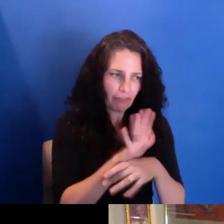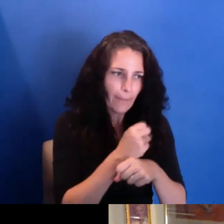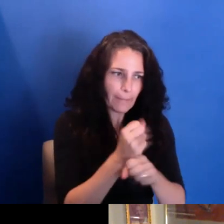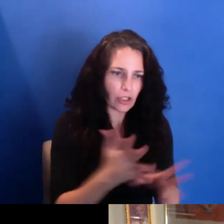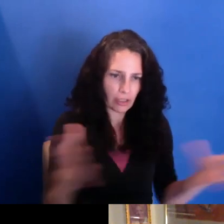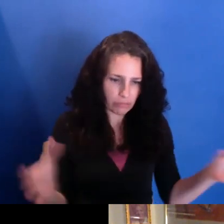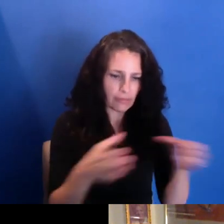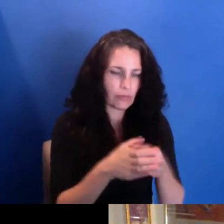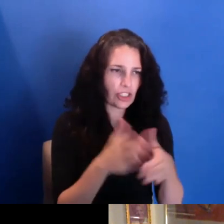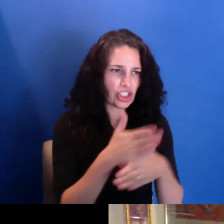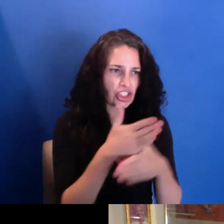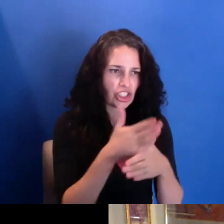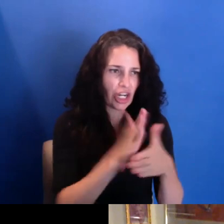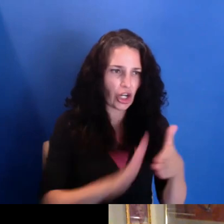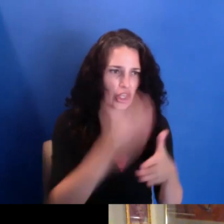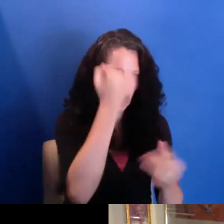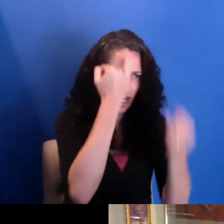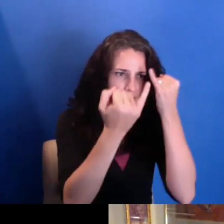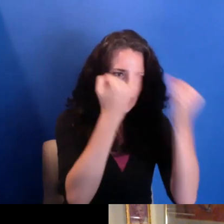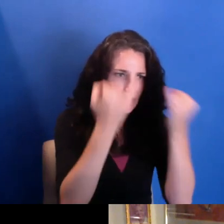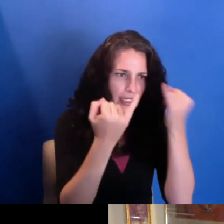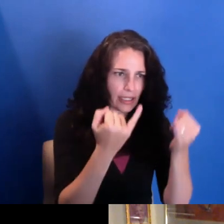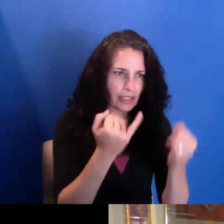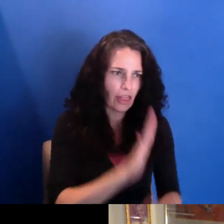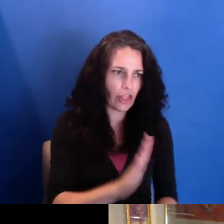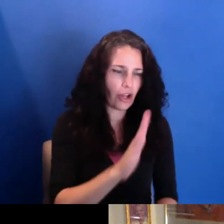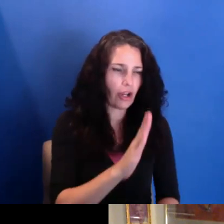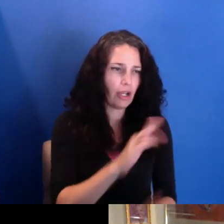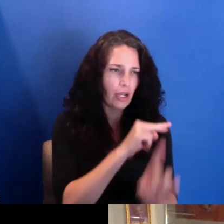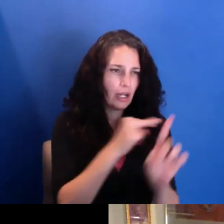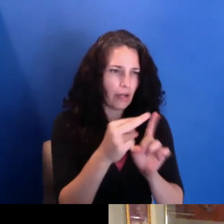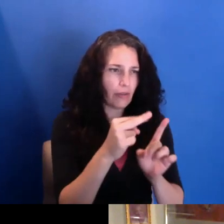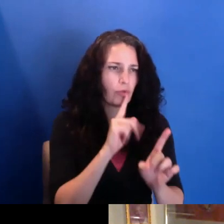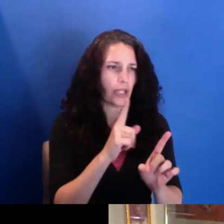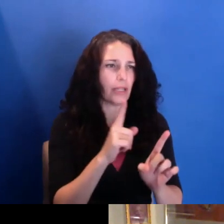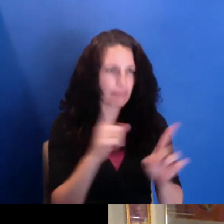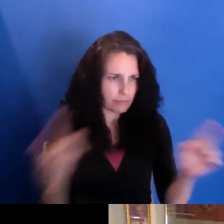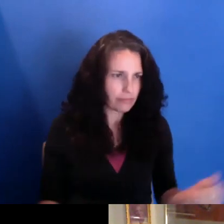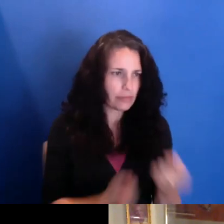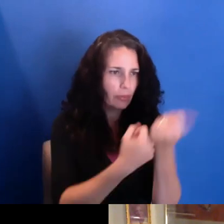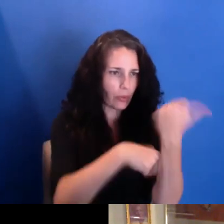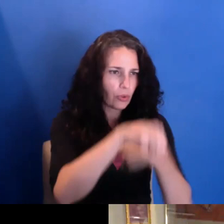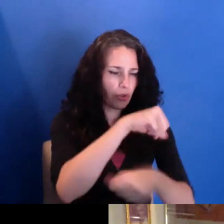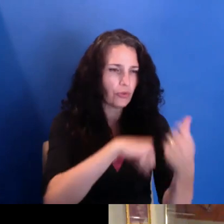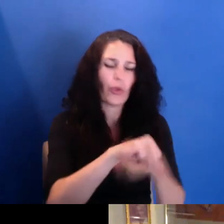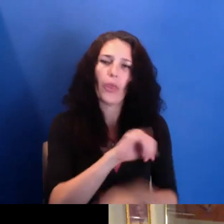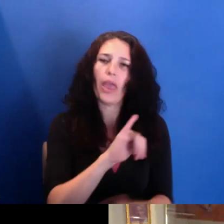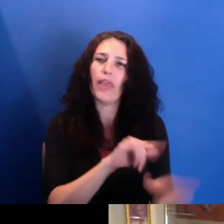get affirmed, affirmed, get their voices affirmed. And then also share--